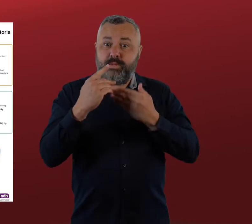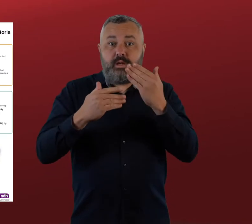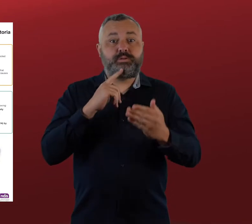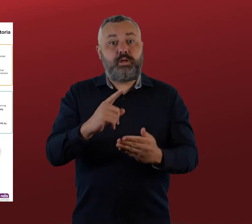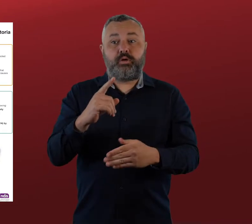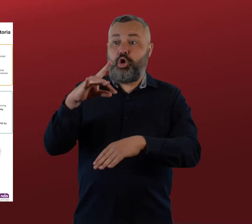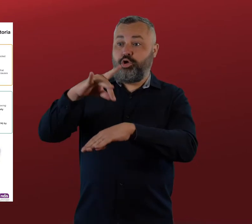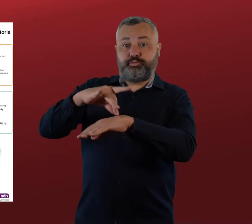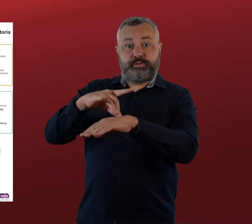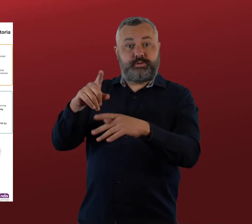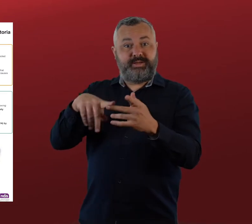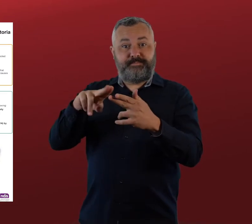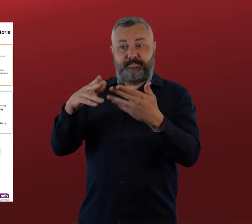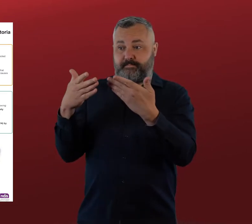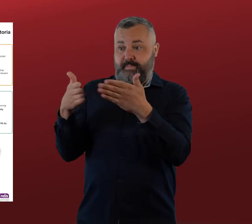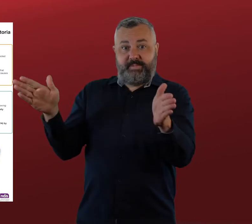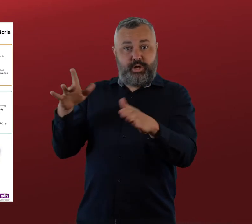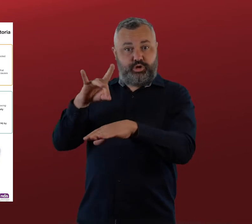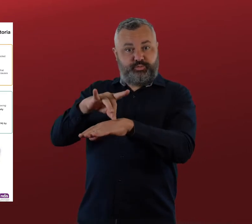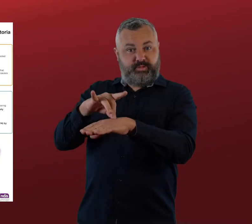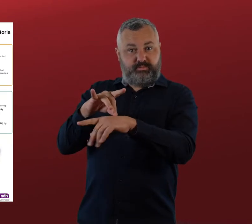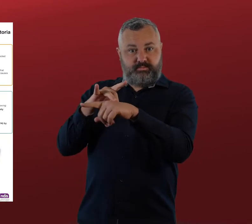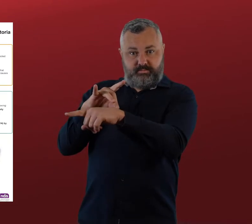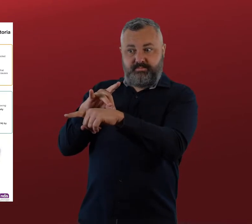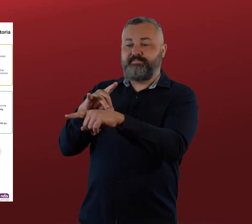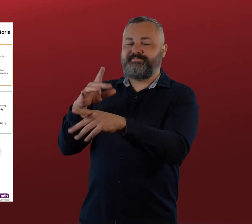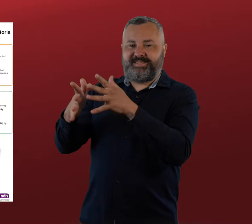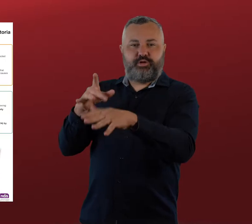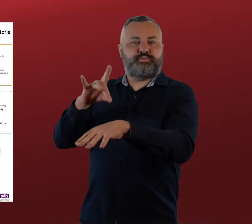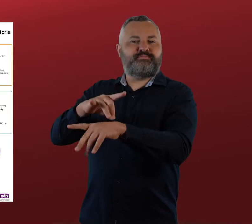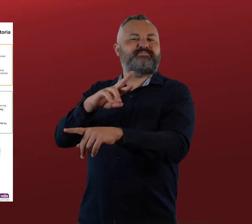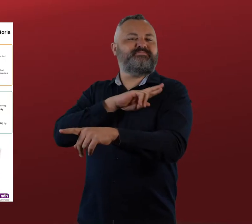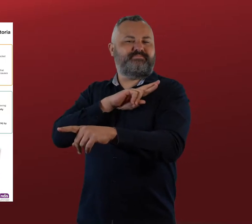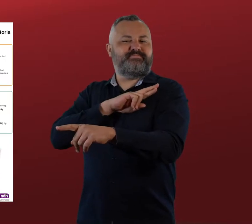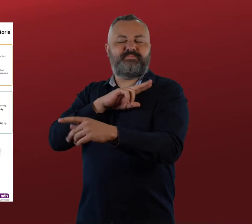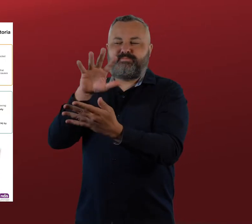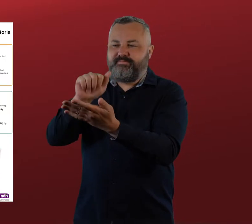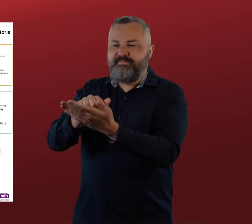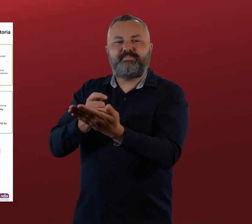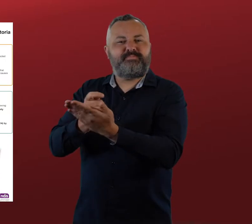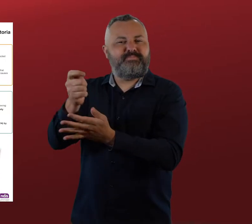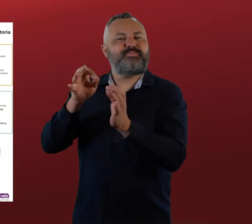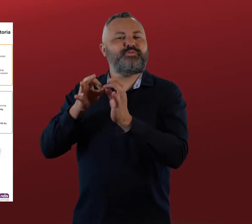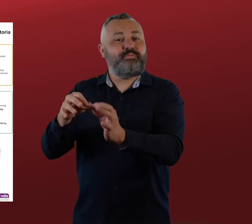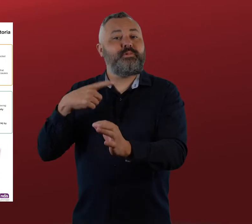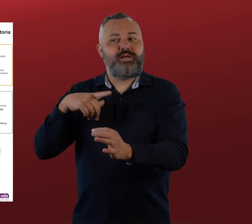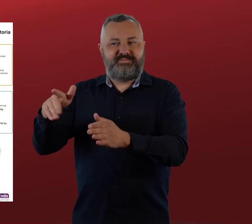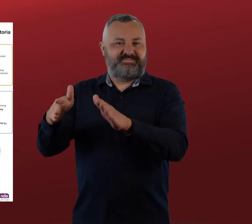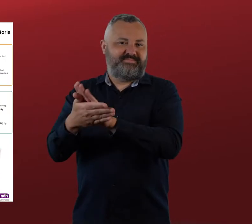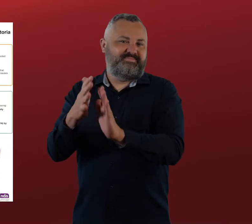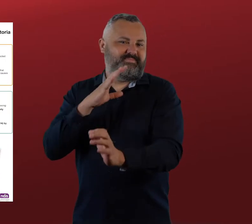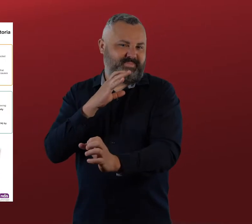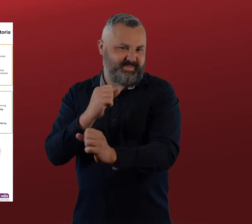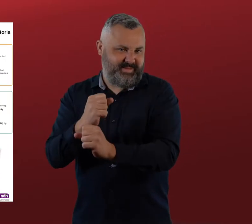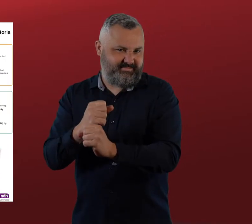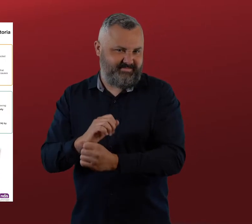which is an area of concern for many deaf and hard of hearing individuals. As public hospitals are a government-funded service,